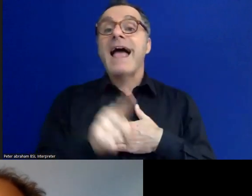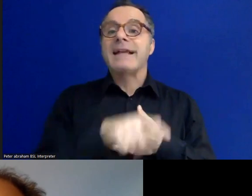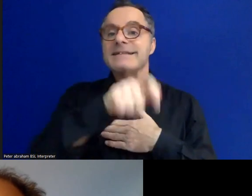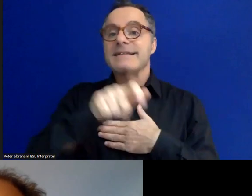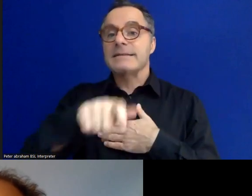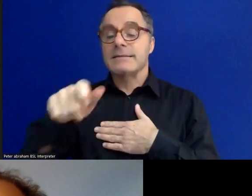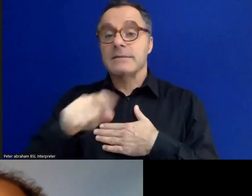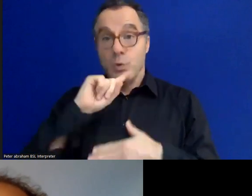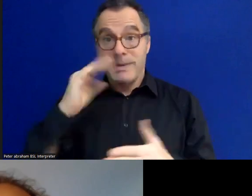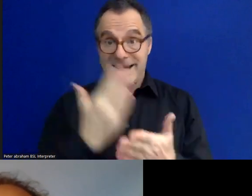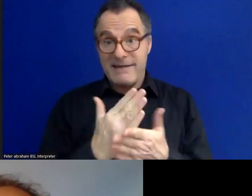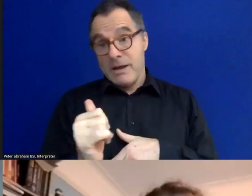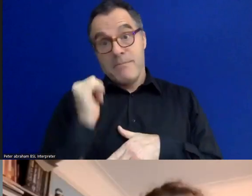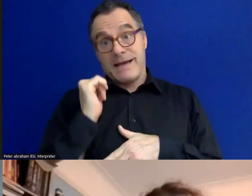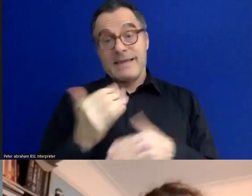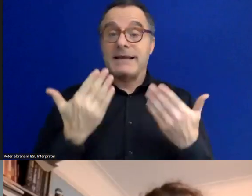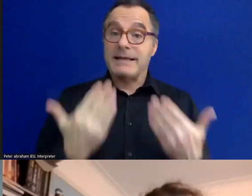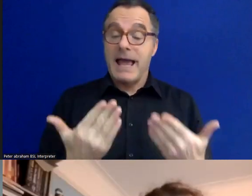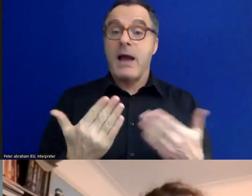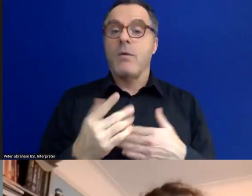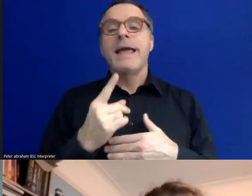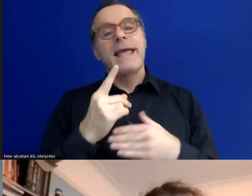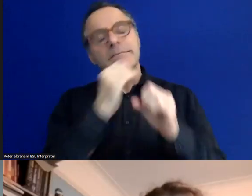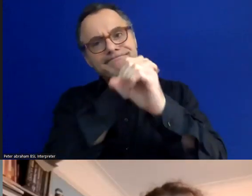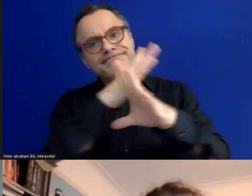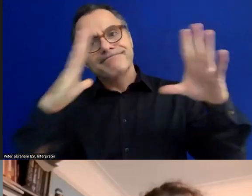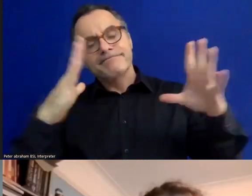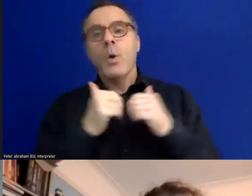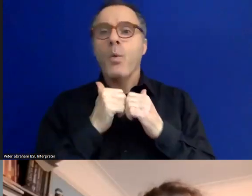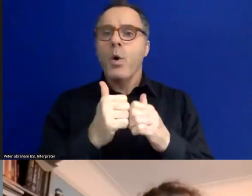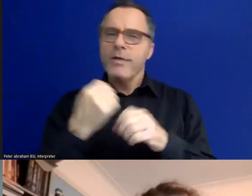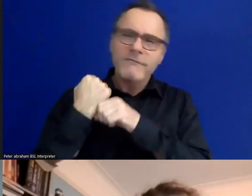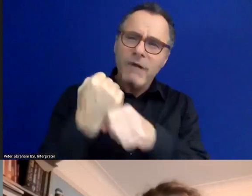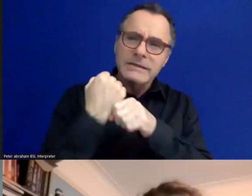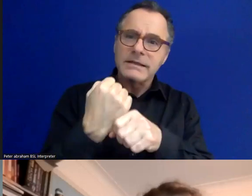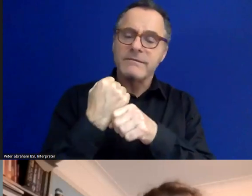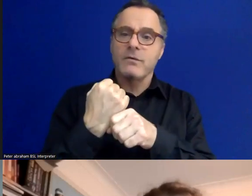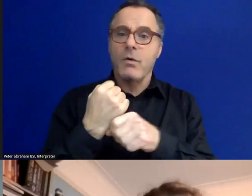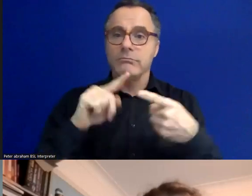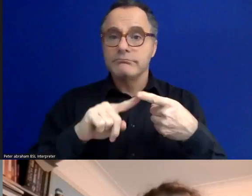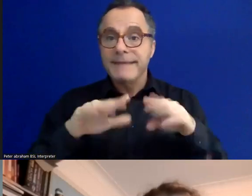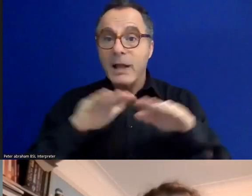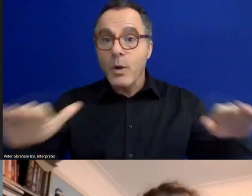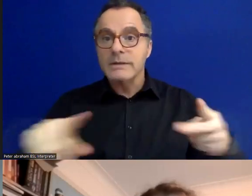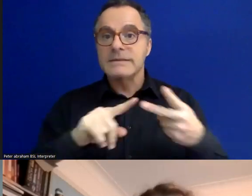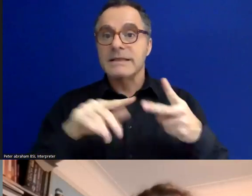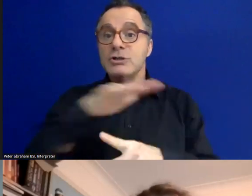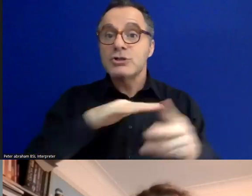and now, in ideas worth fighting for; ideas such as equality, social justice, cooperation